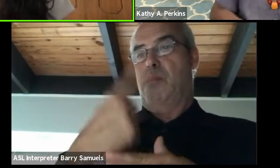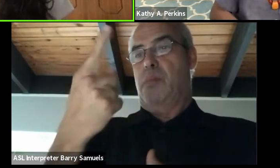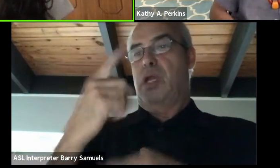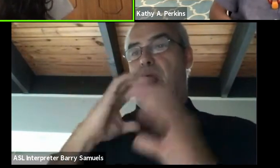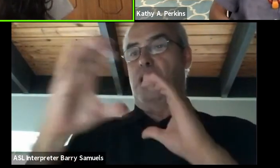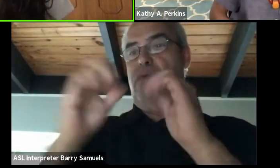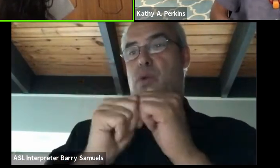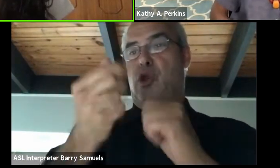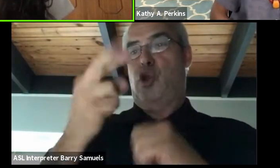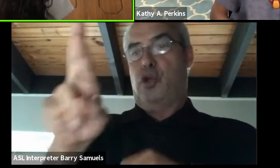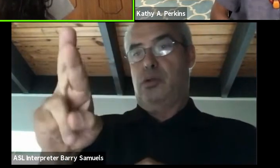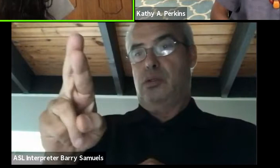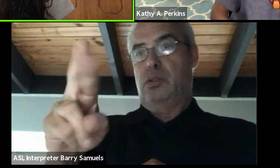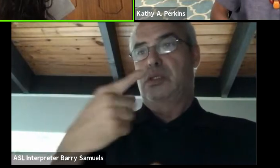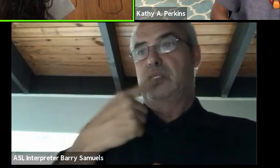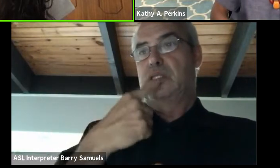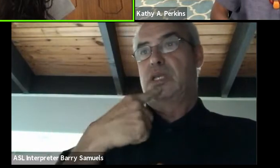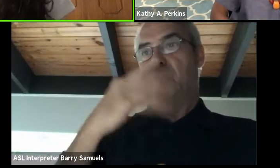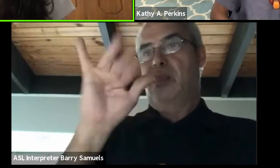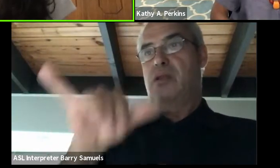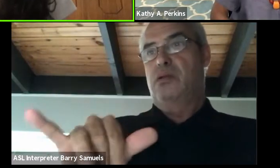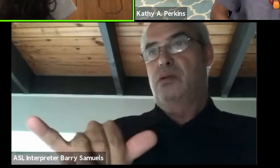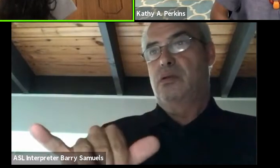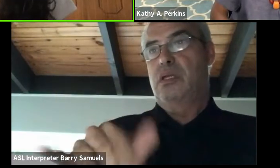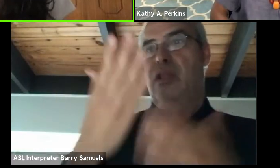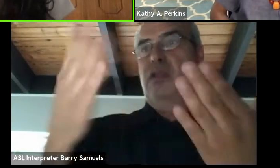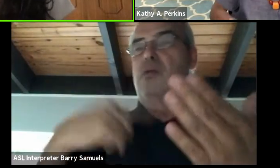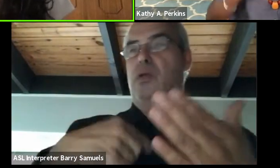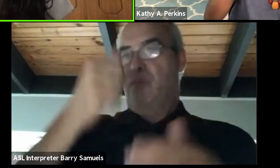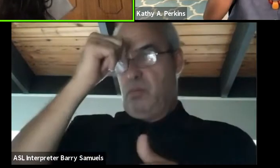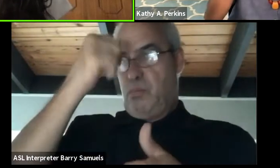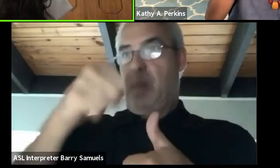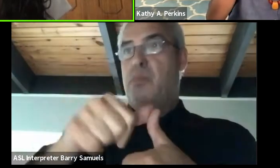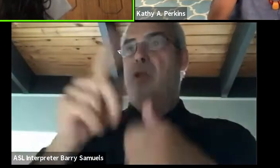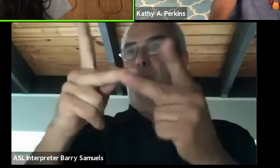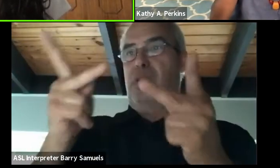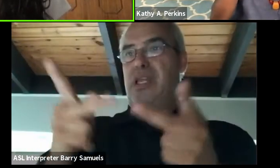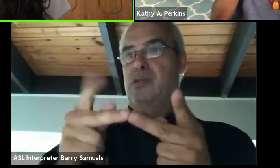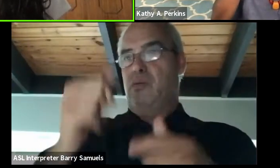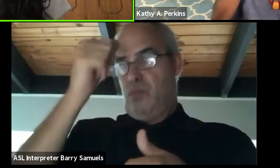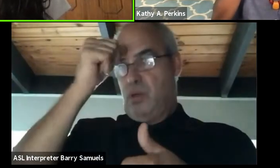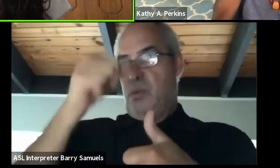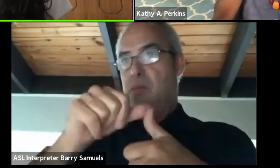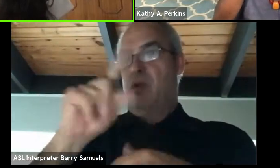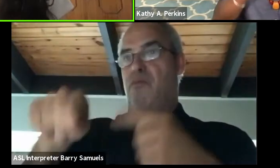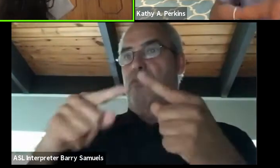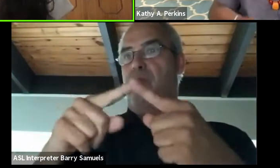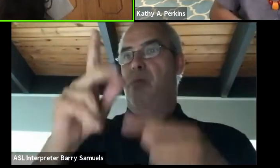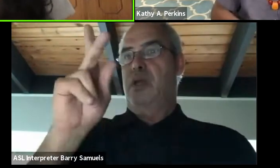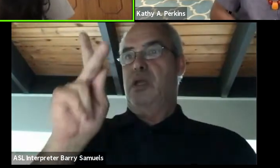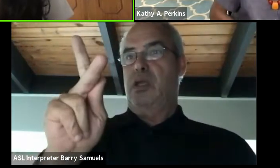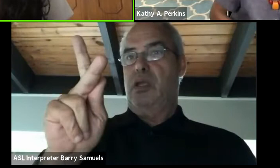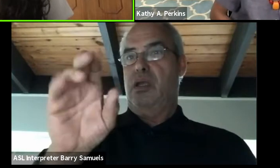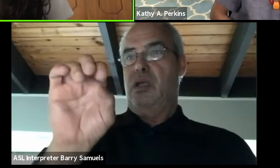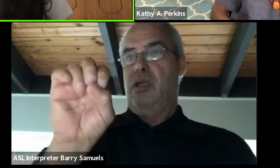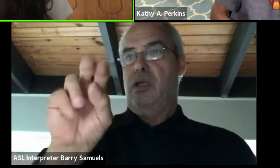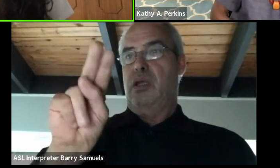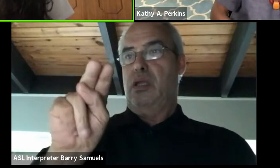had said, that the things that I remembered, the place that I remembered about from Kenya are the ones that were published, nothing else,